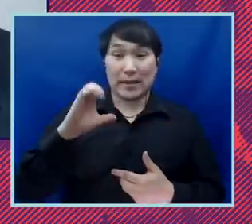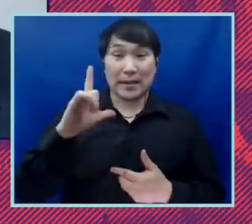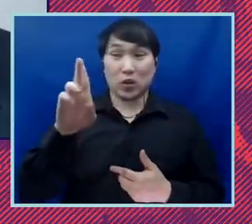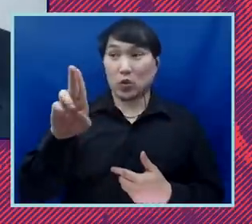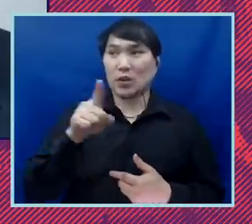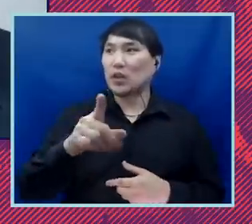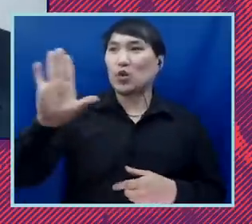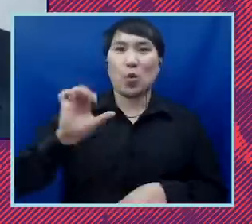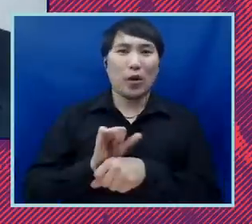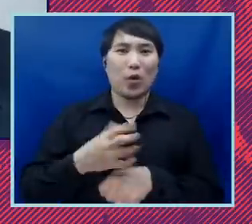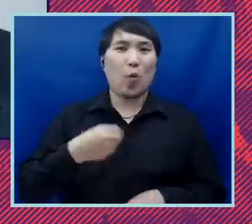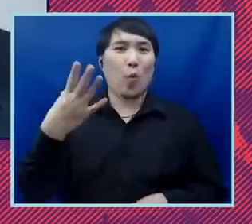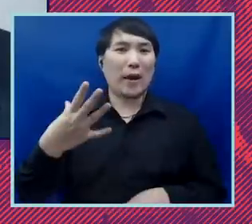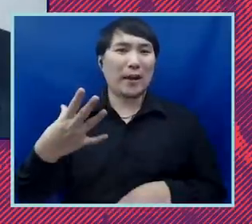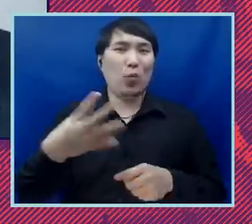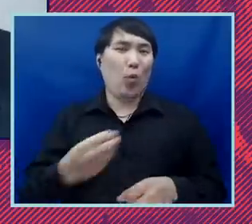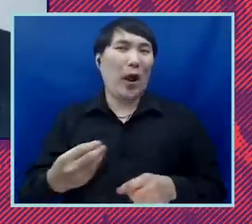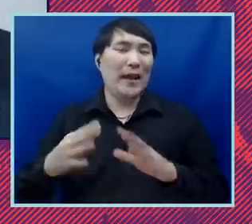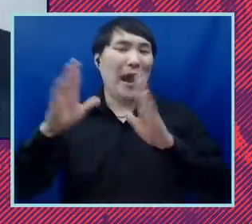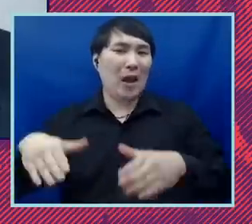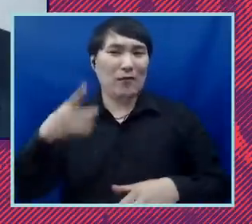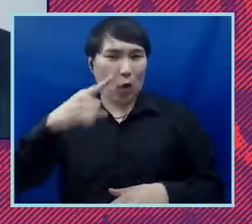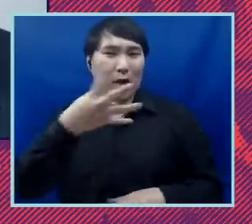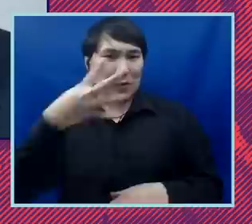White House on immigrants and refugees issues. And so it was one of the phone calls I got,